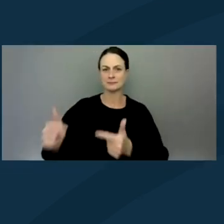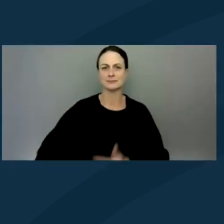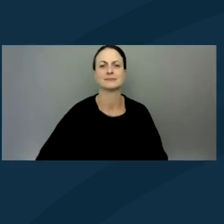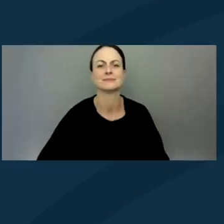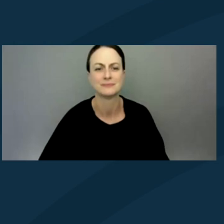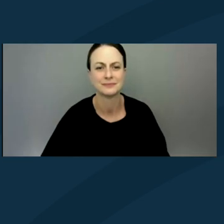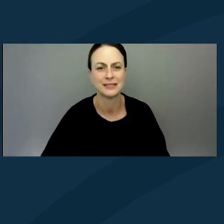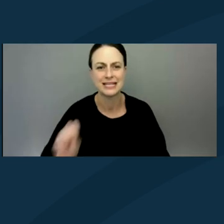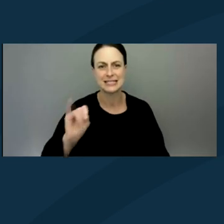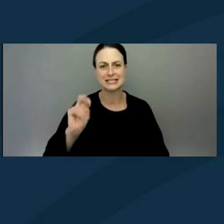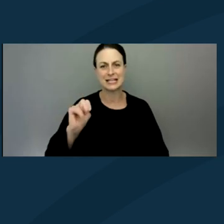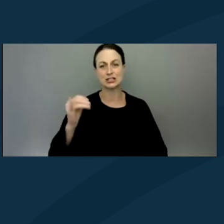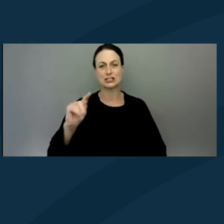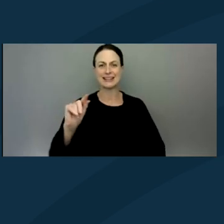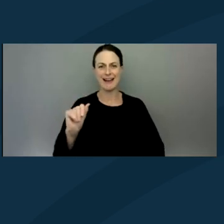and then, Lauren, you can introduce yourself.